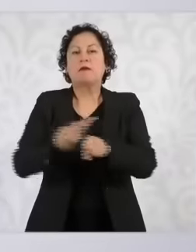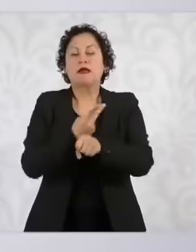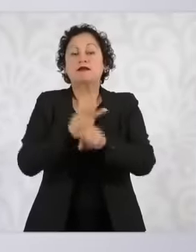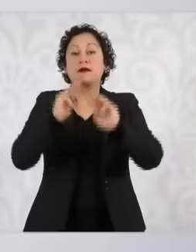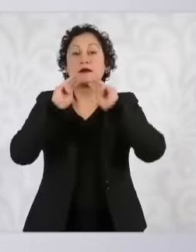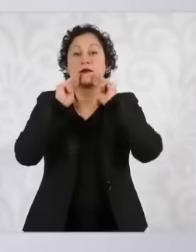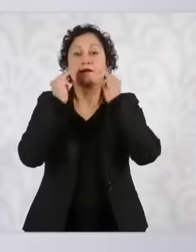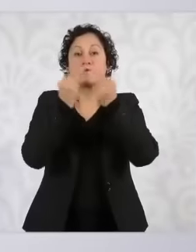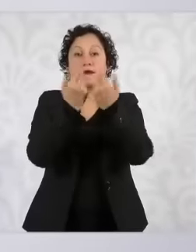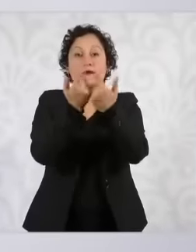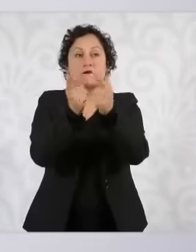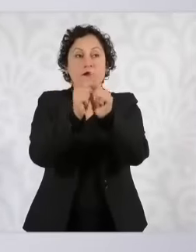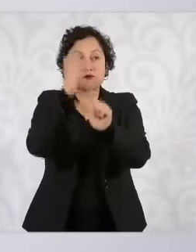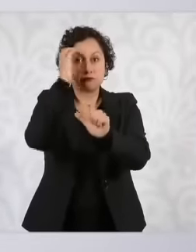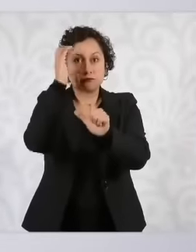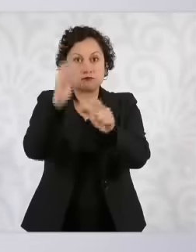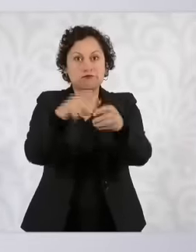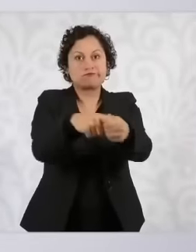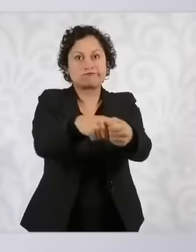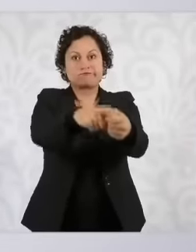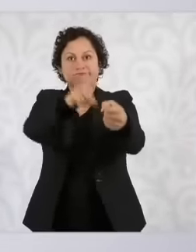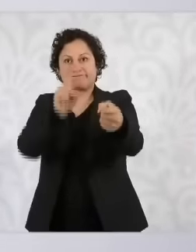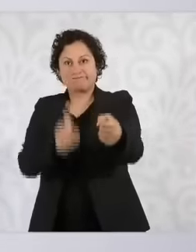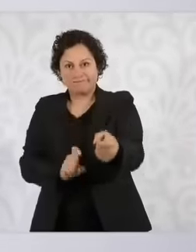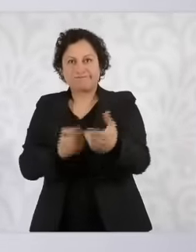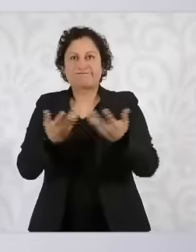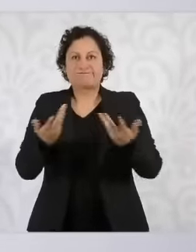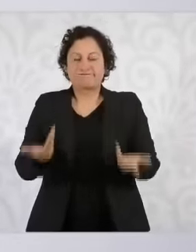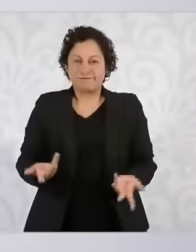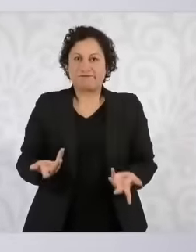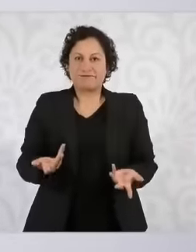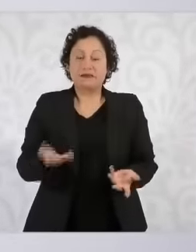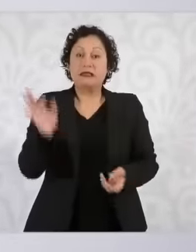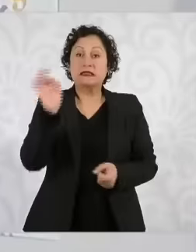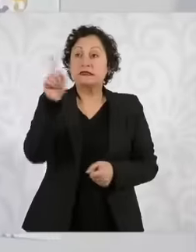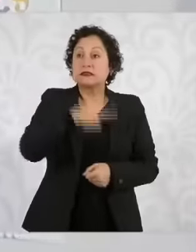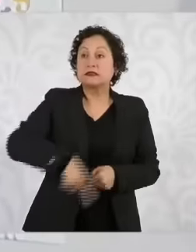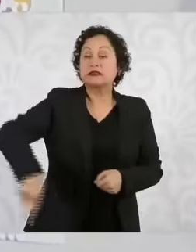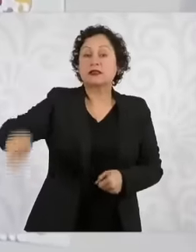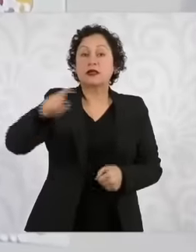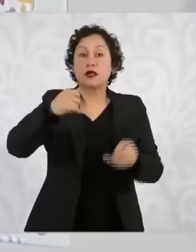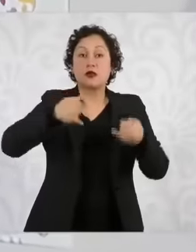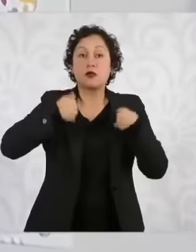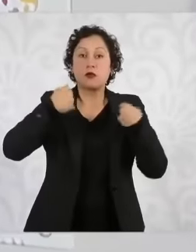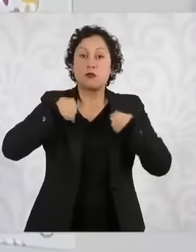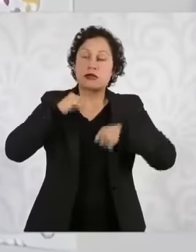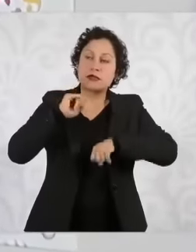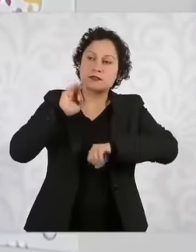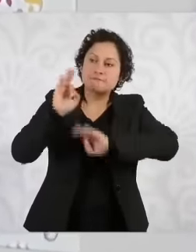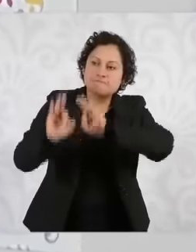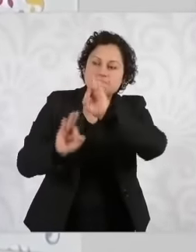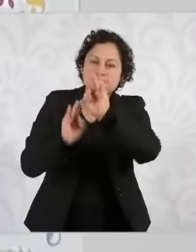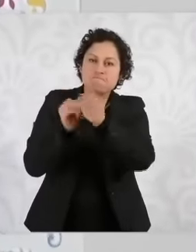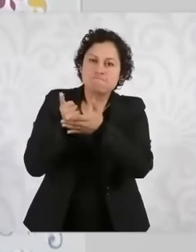decrease because they are not close to being the social base of any criminal group or being